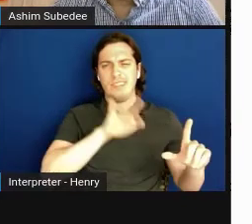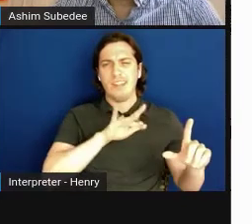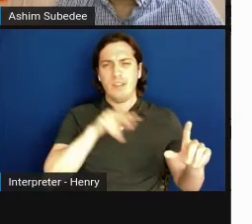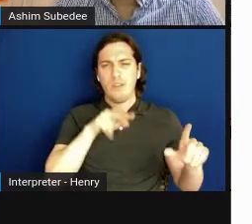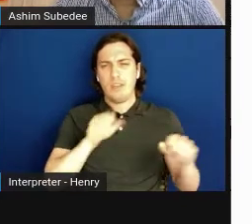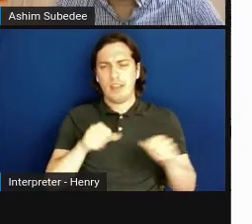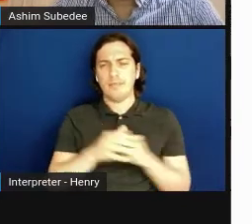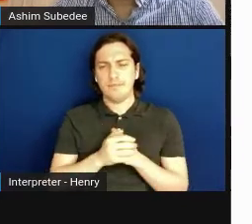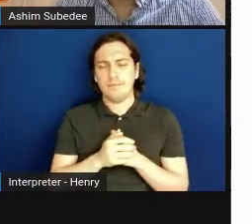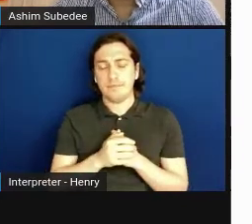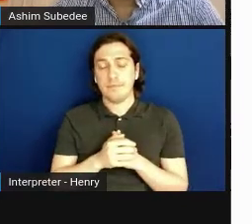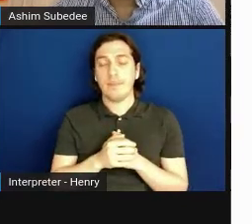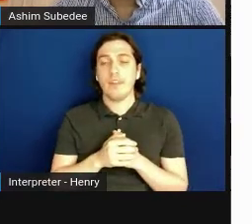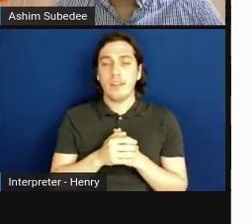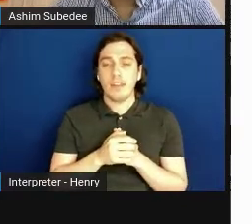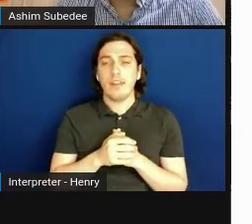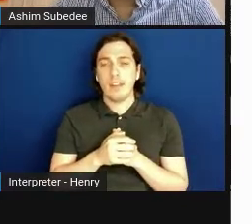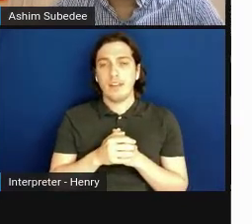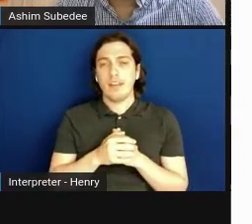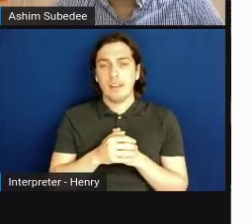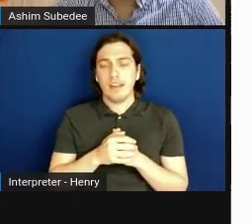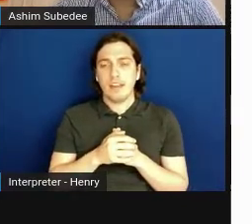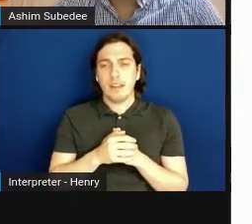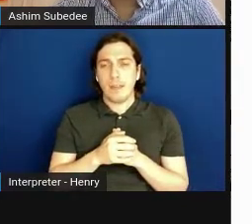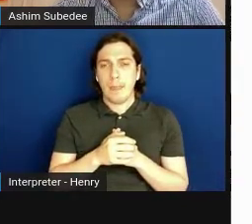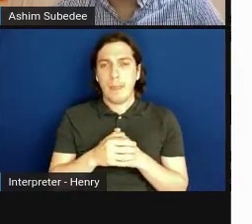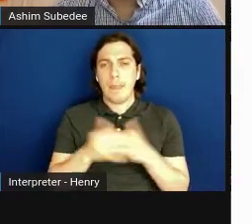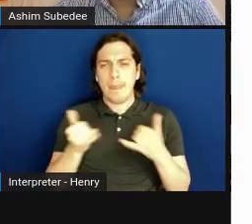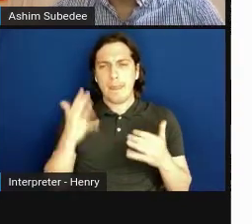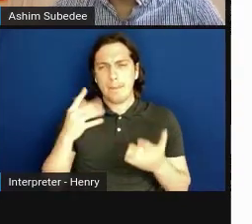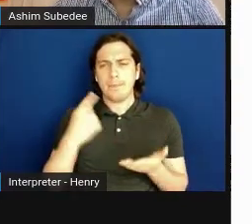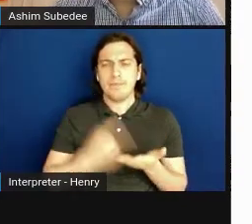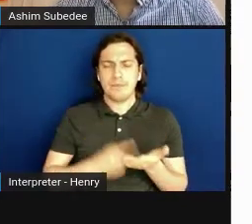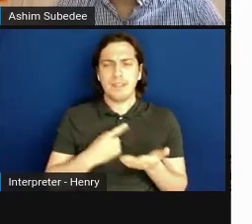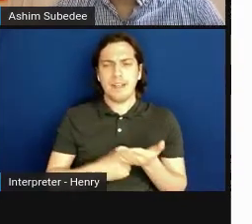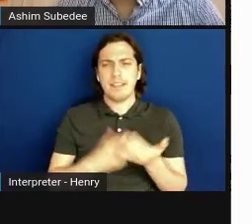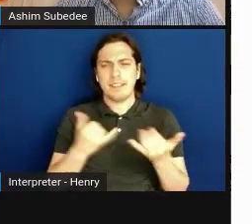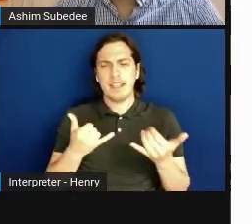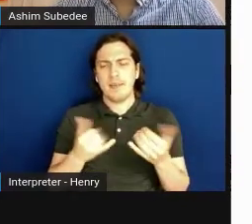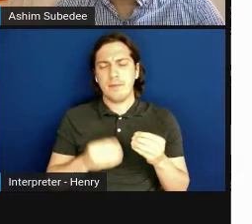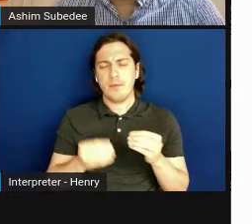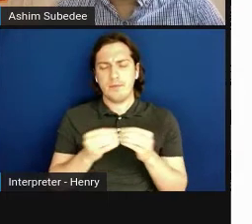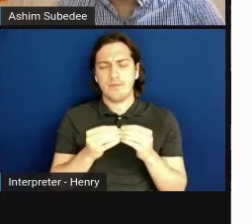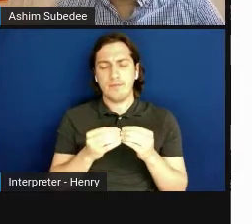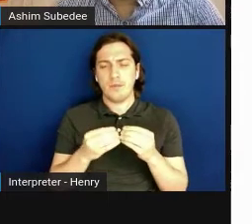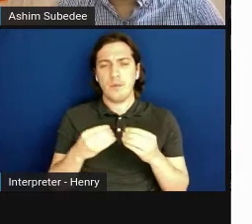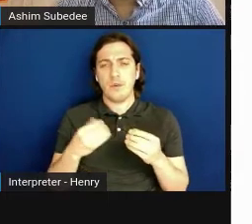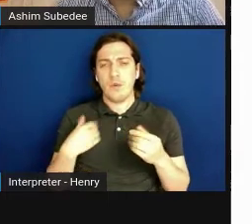With that, we'll get to the discussion today. So what we will do today is,